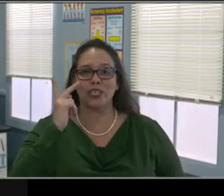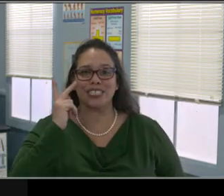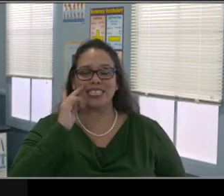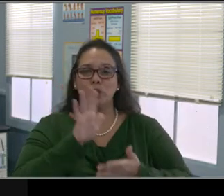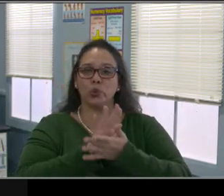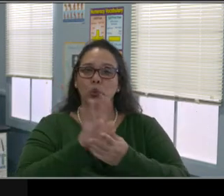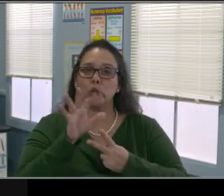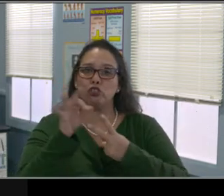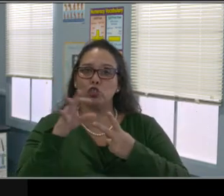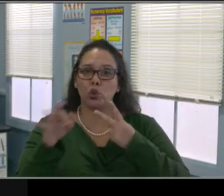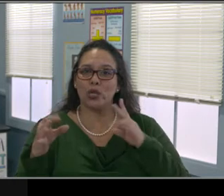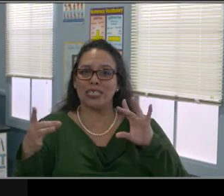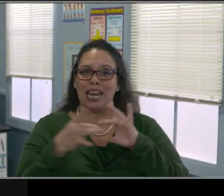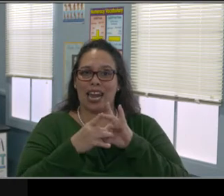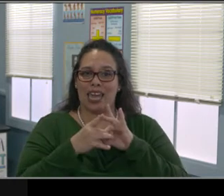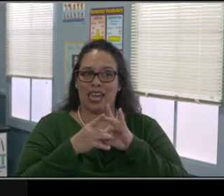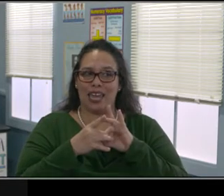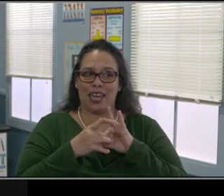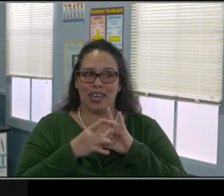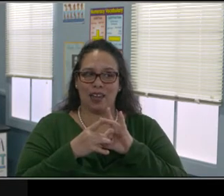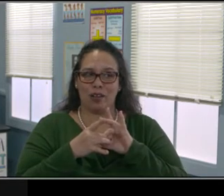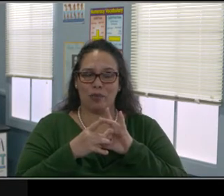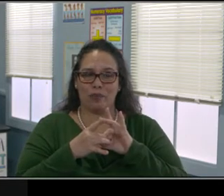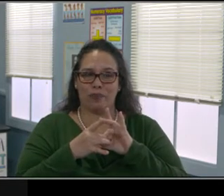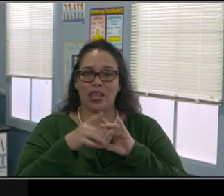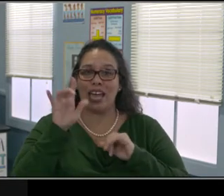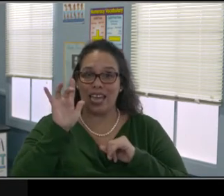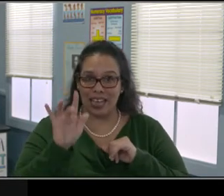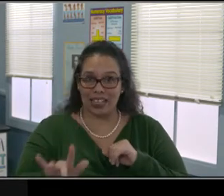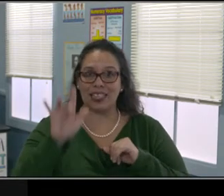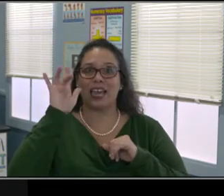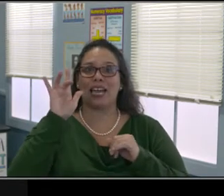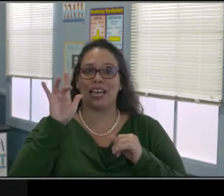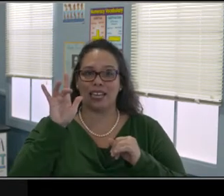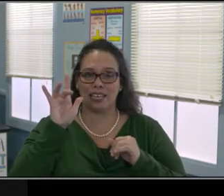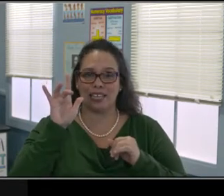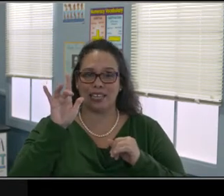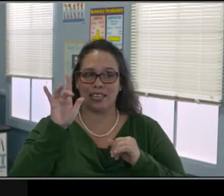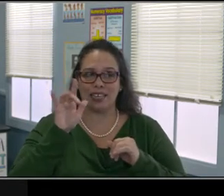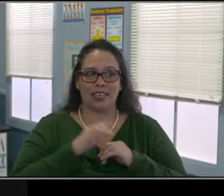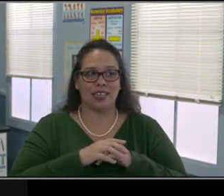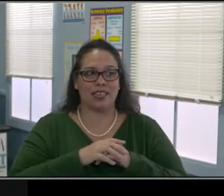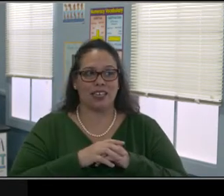as a parent, is to watch this video right here from Parent University